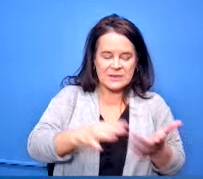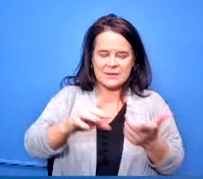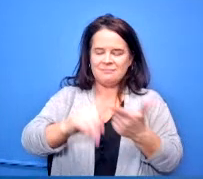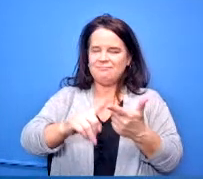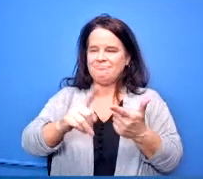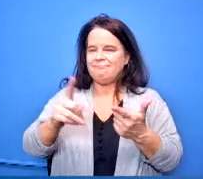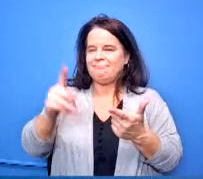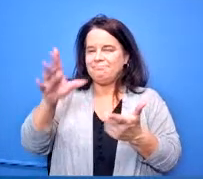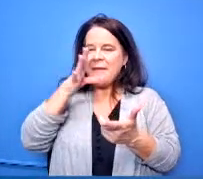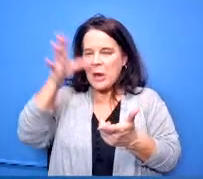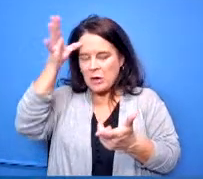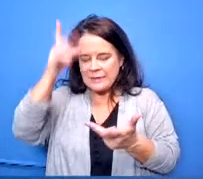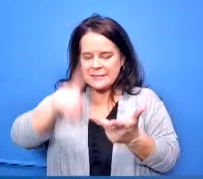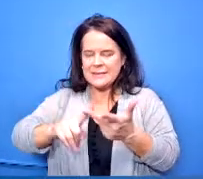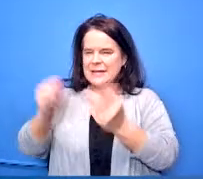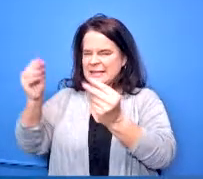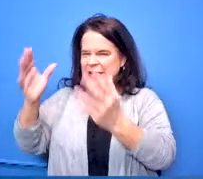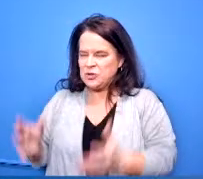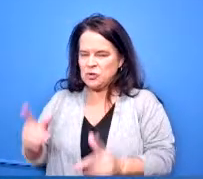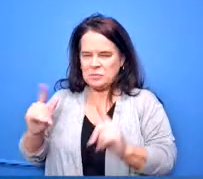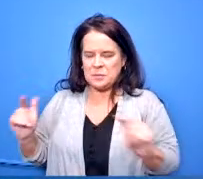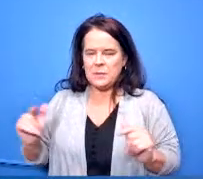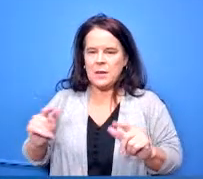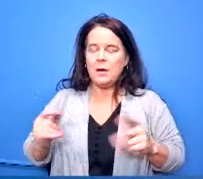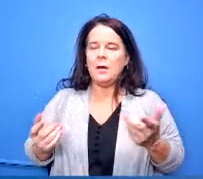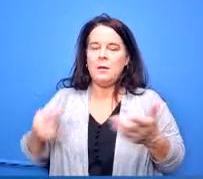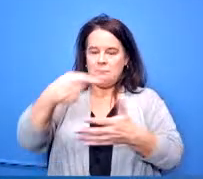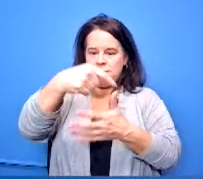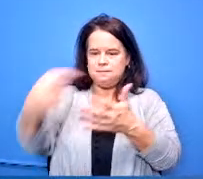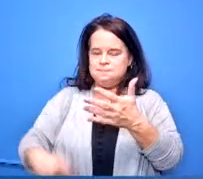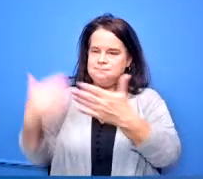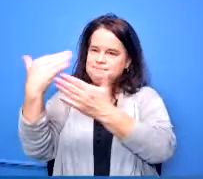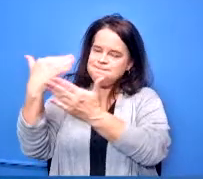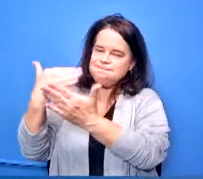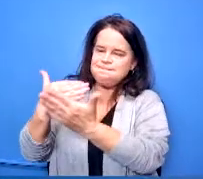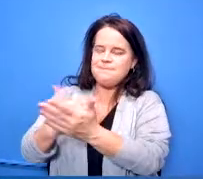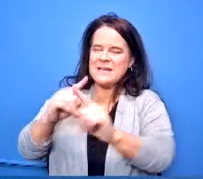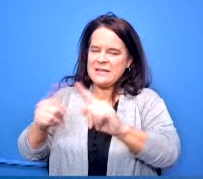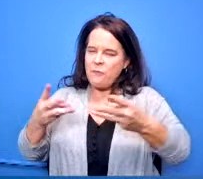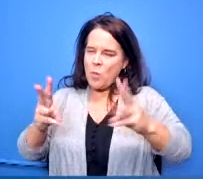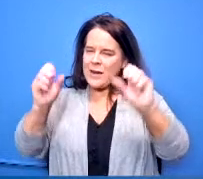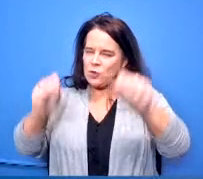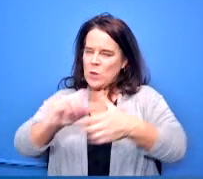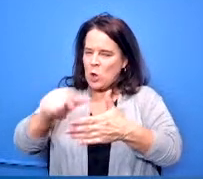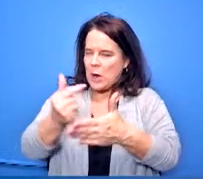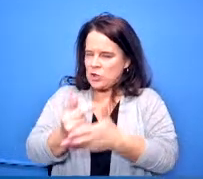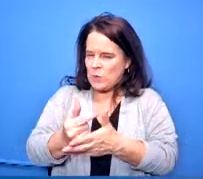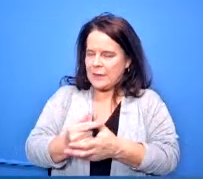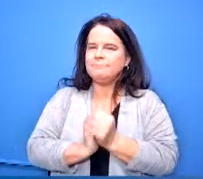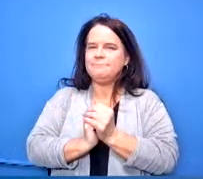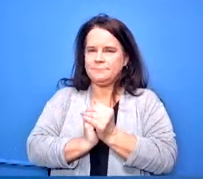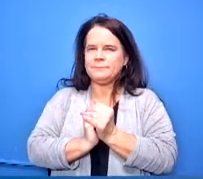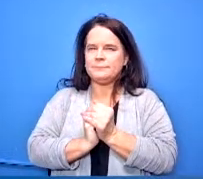of all of the possible ways to graduate so that graduation pathways process for 2023